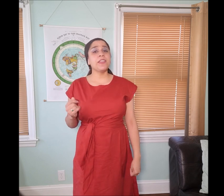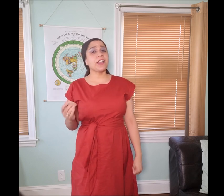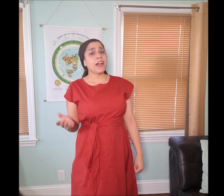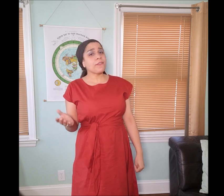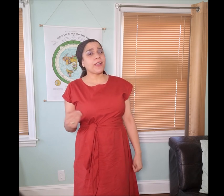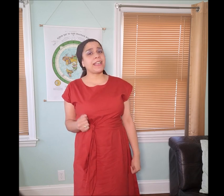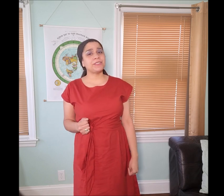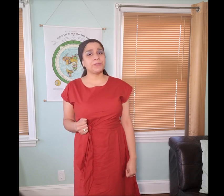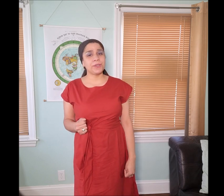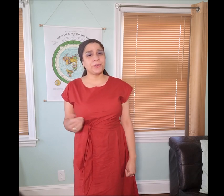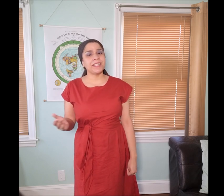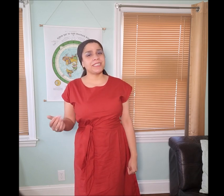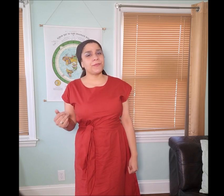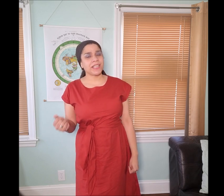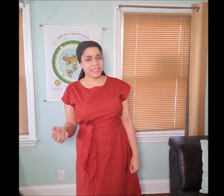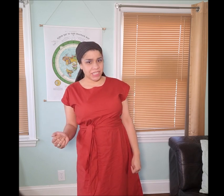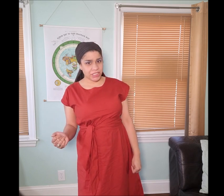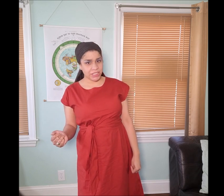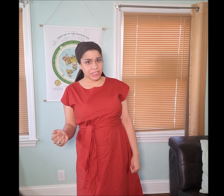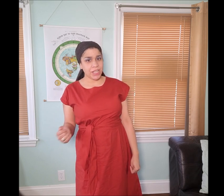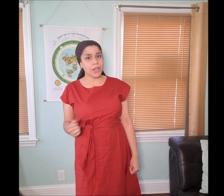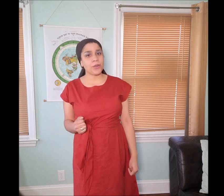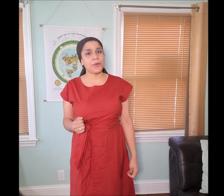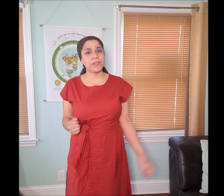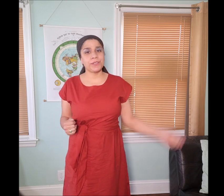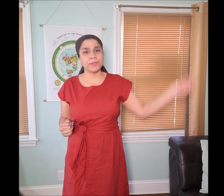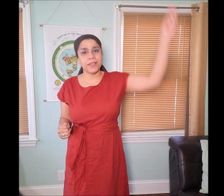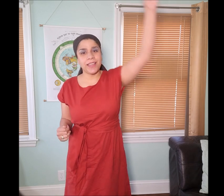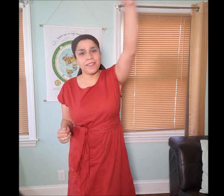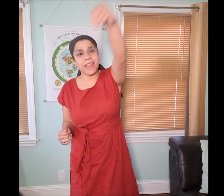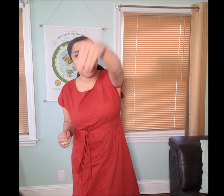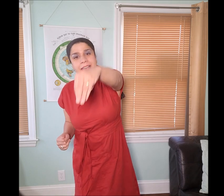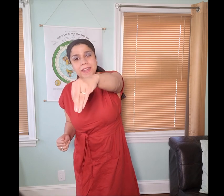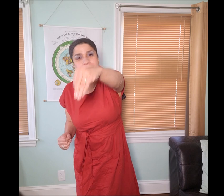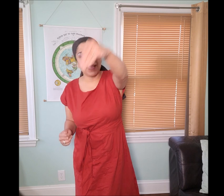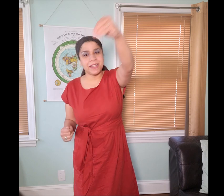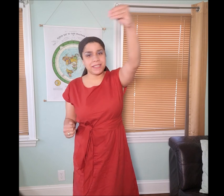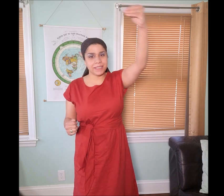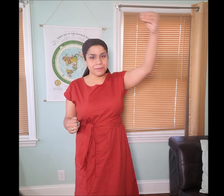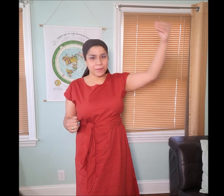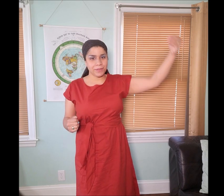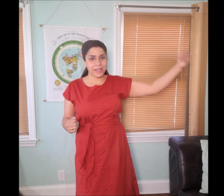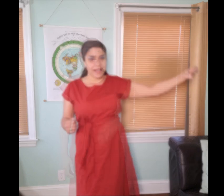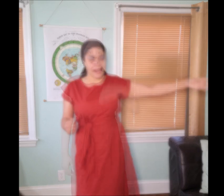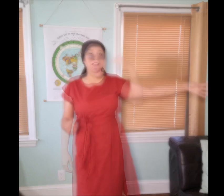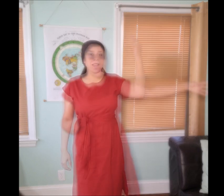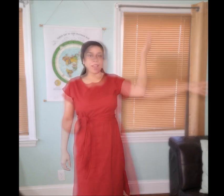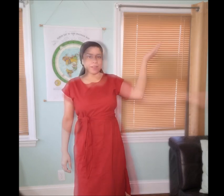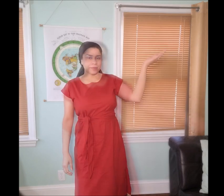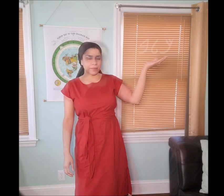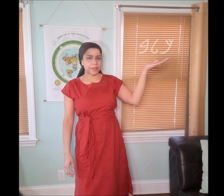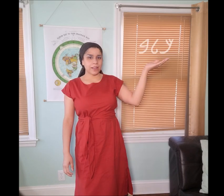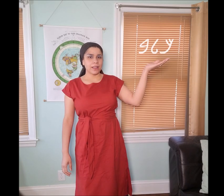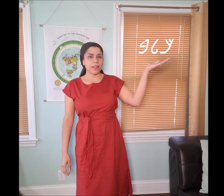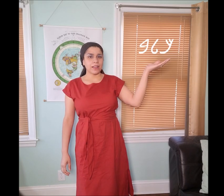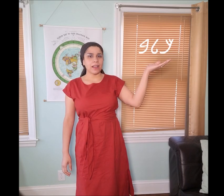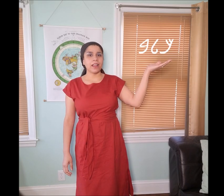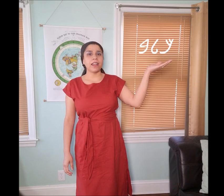The cover as you know is fictitious according to the animated symbol of “galah”.